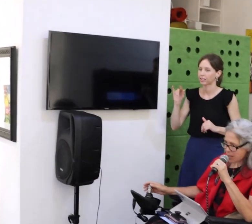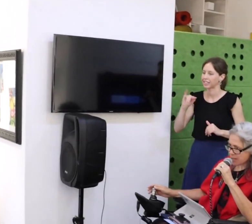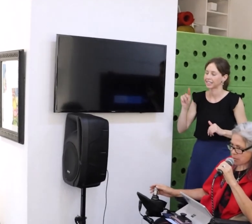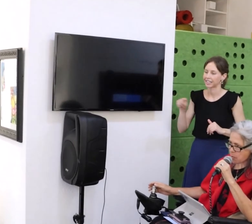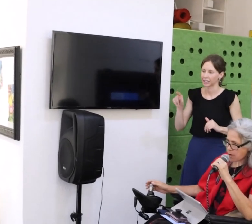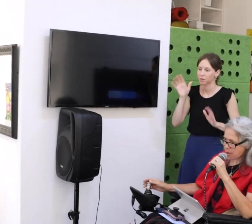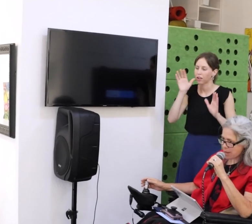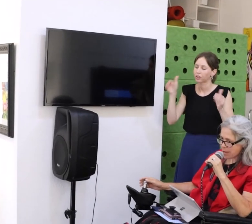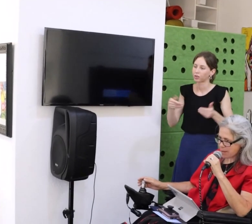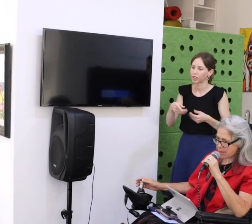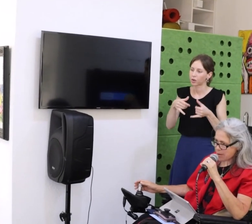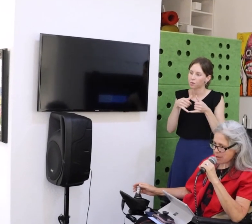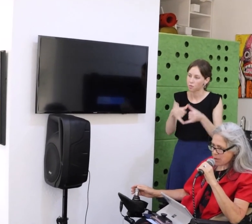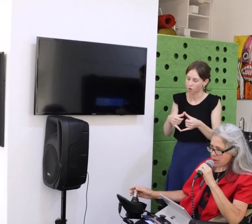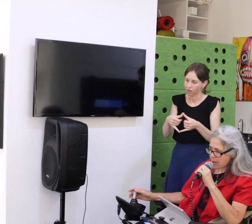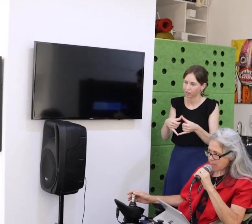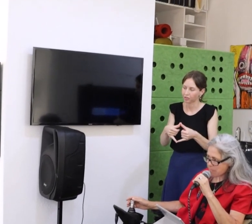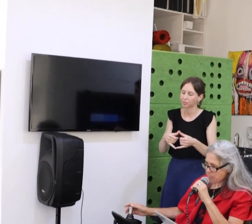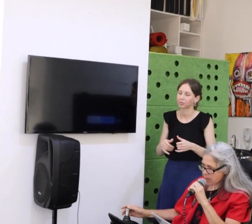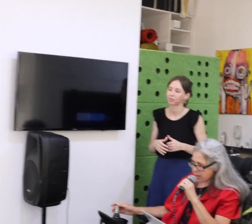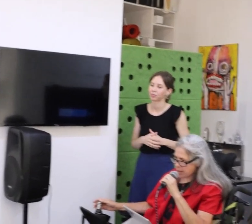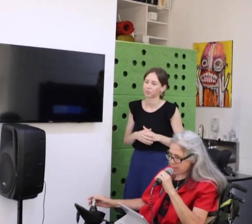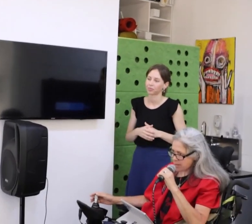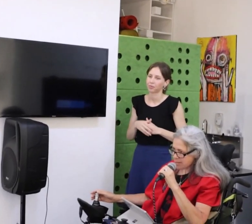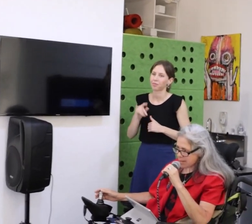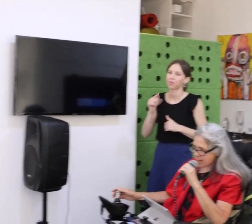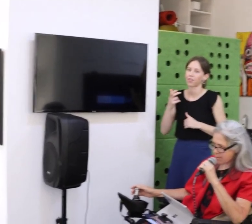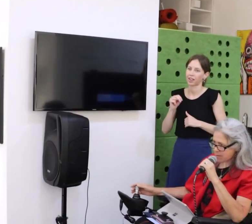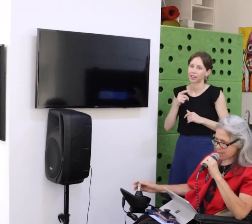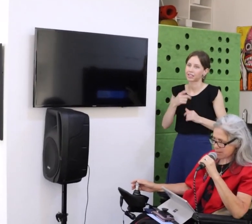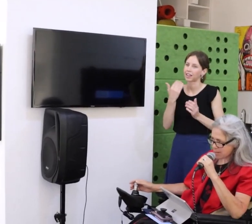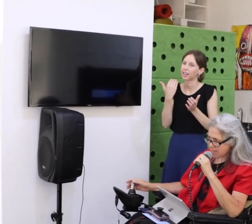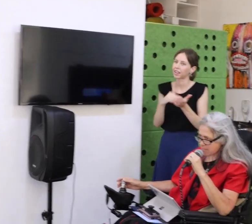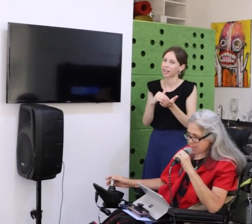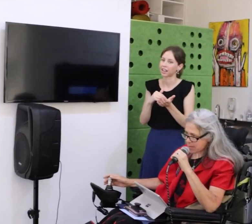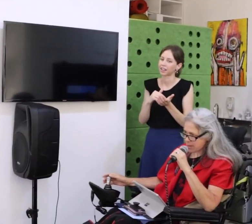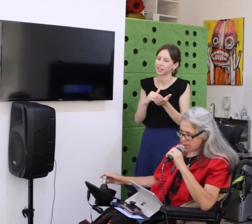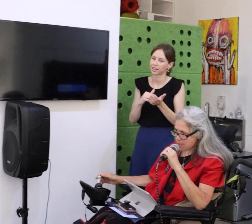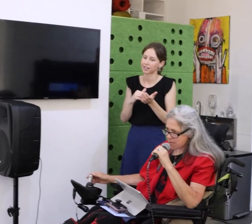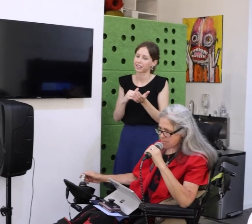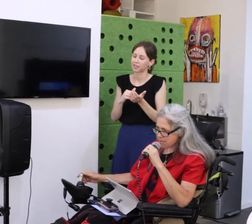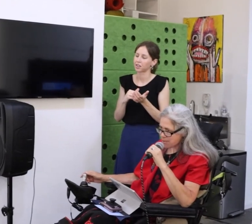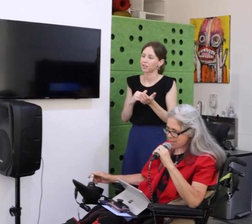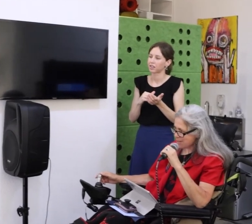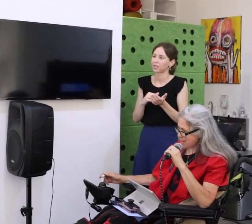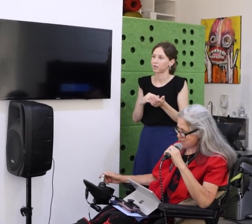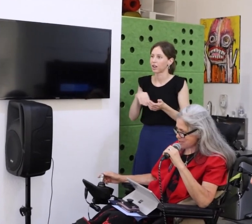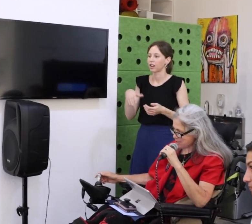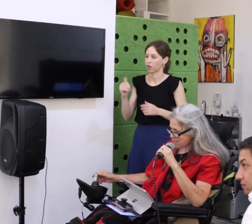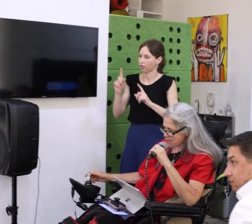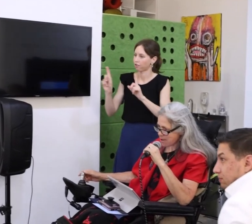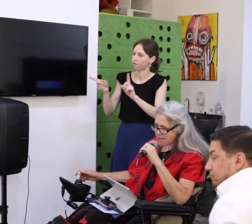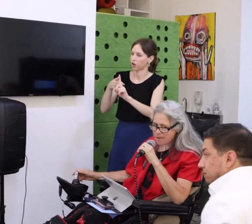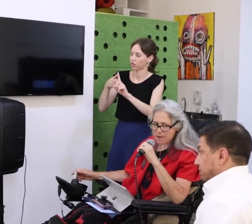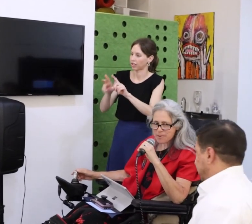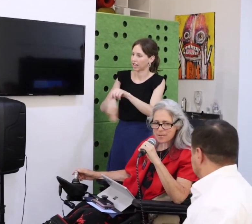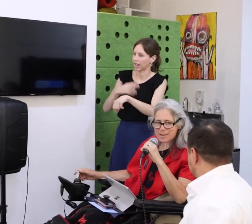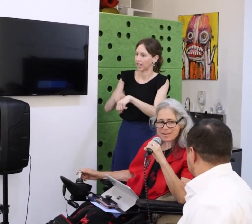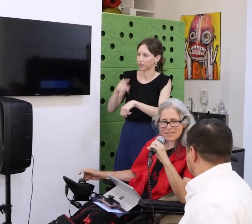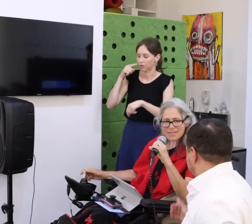after people I considered to be heroes. It was almost too much for me.